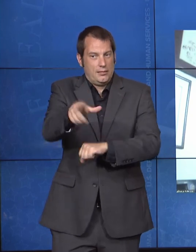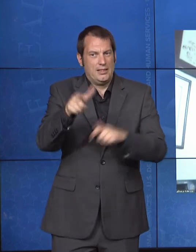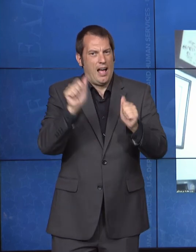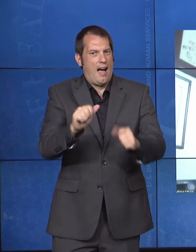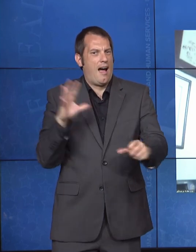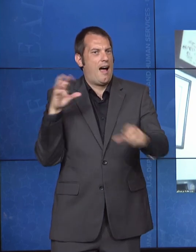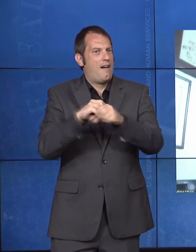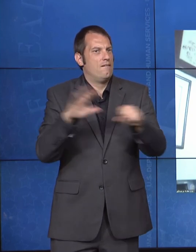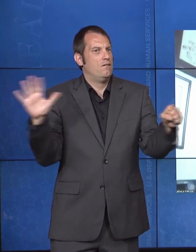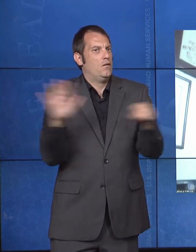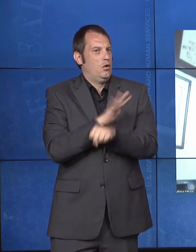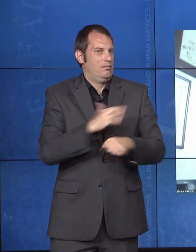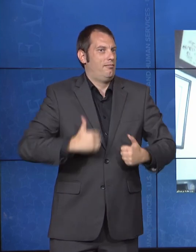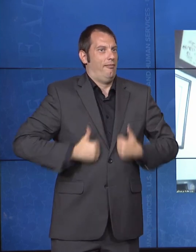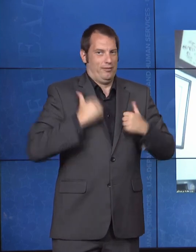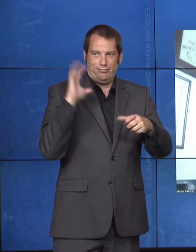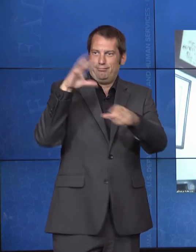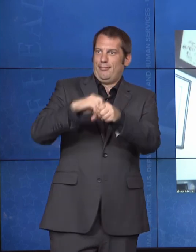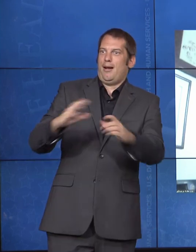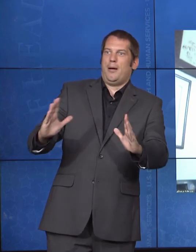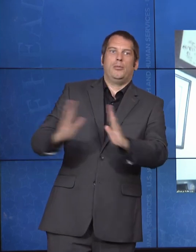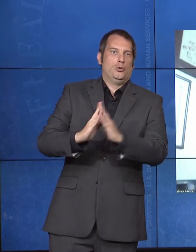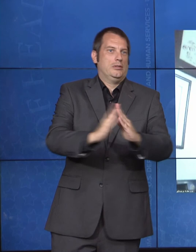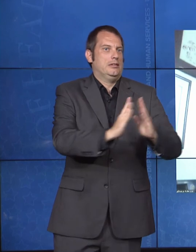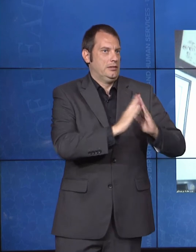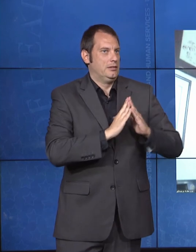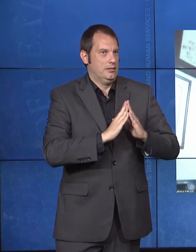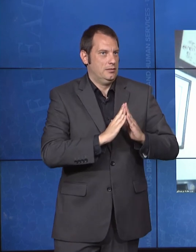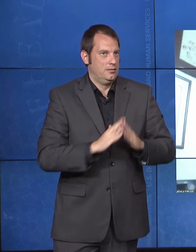And I hope you also got a sense of all the work that we're doing across the department